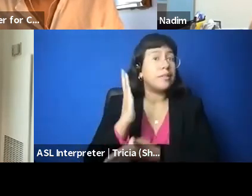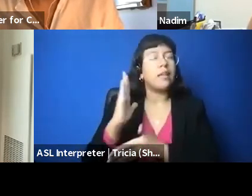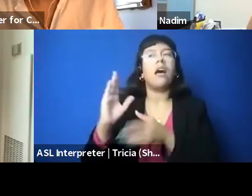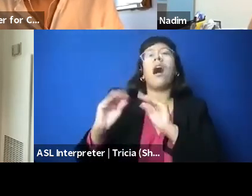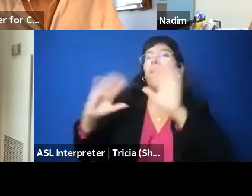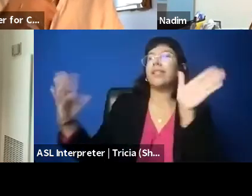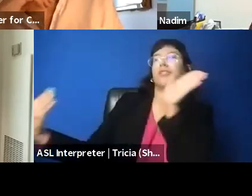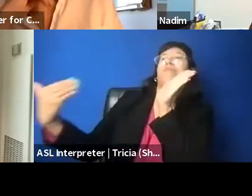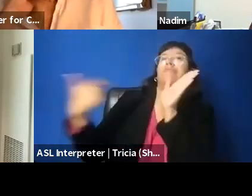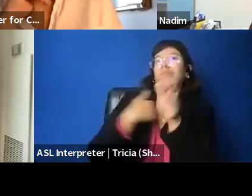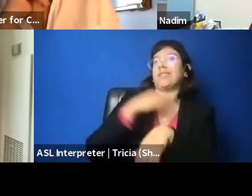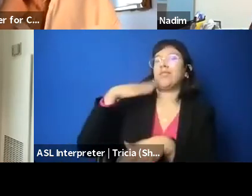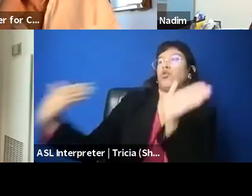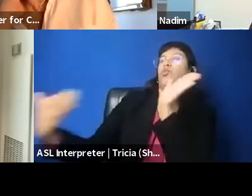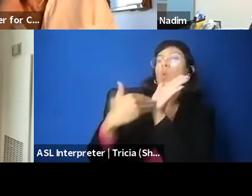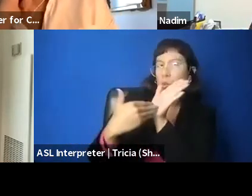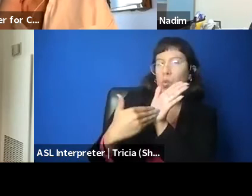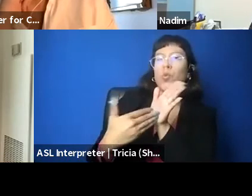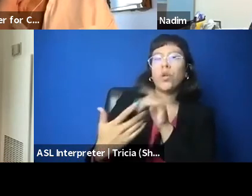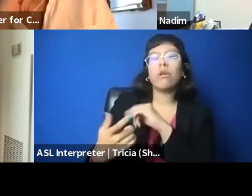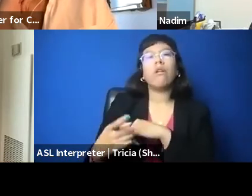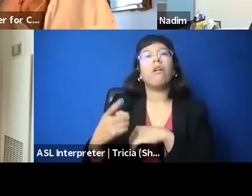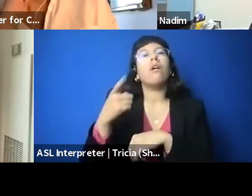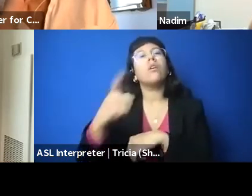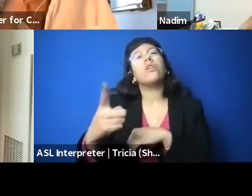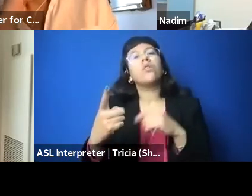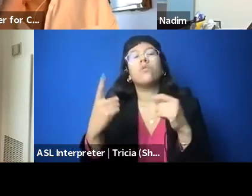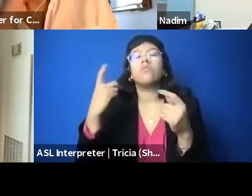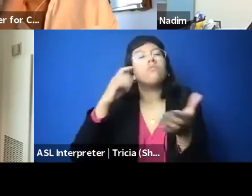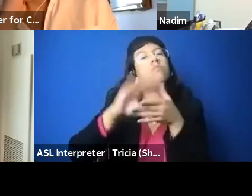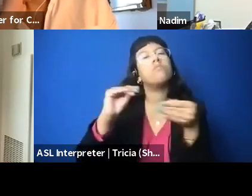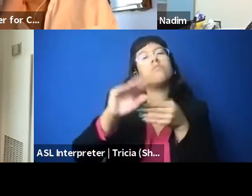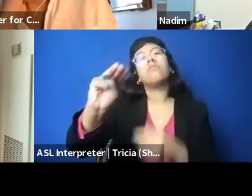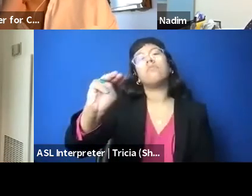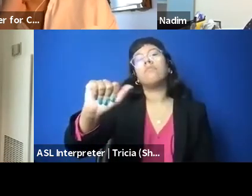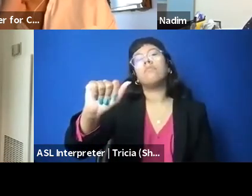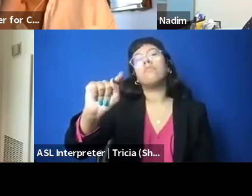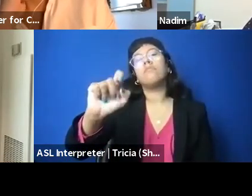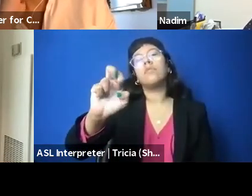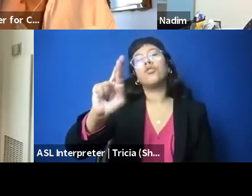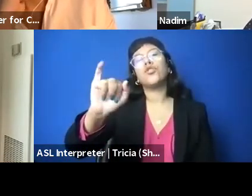You spoke about material support to terrorism. So, you know, what are some successful ways